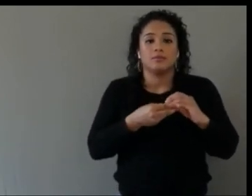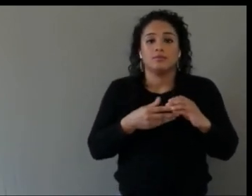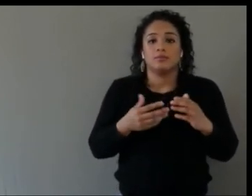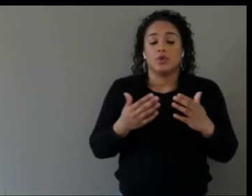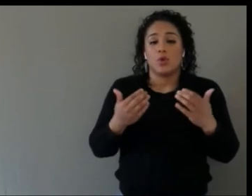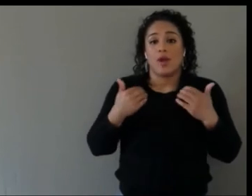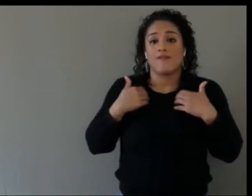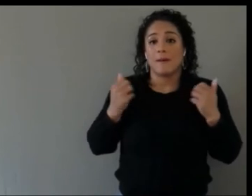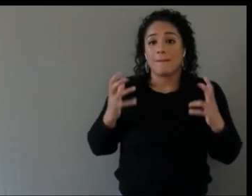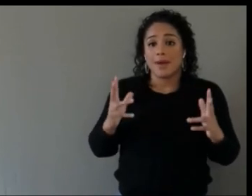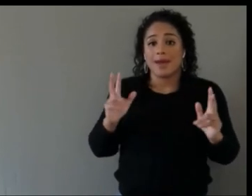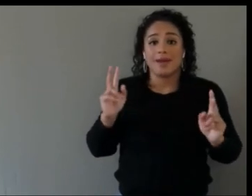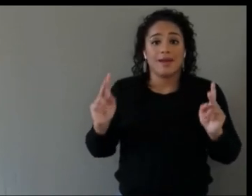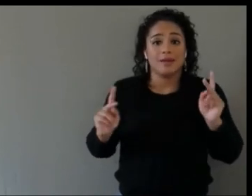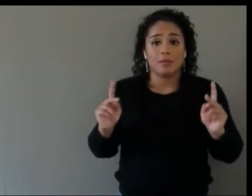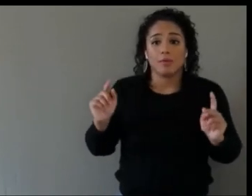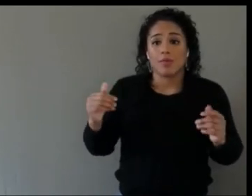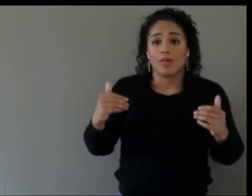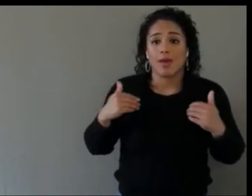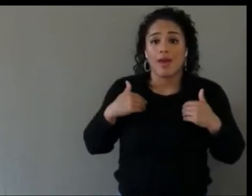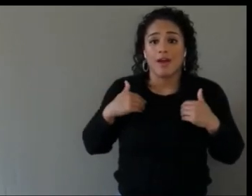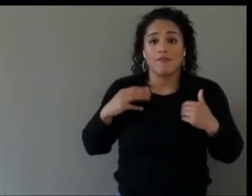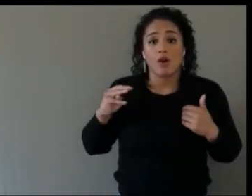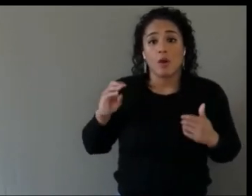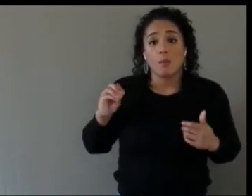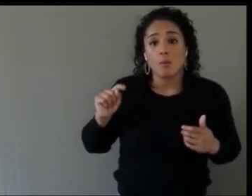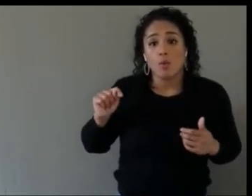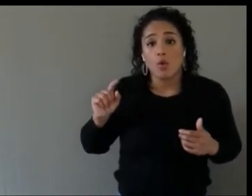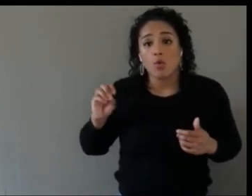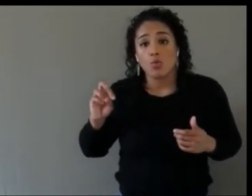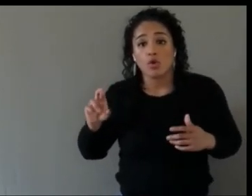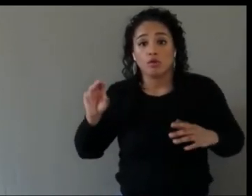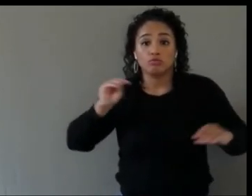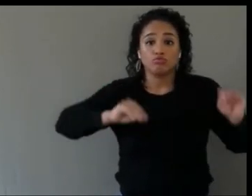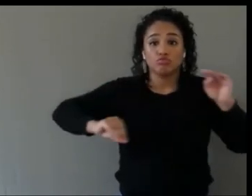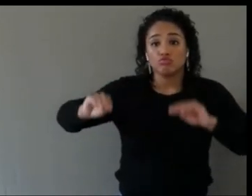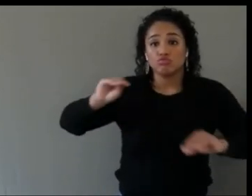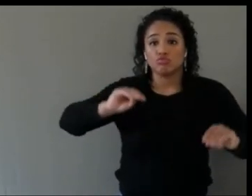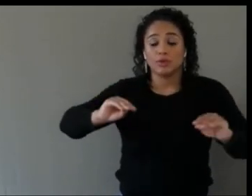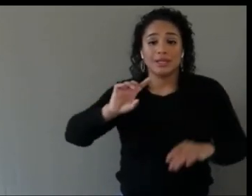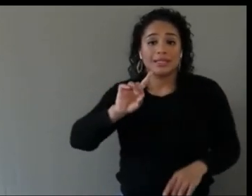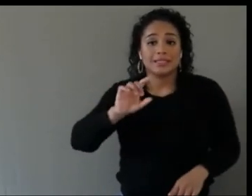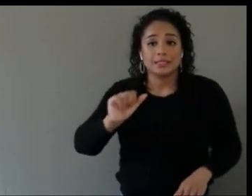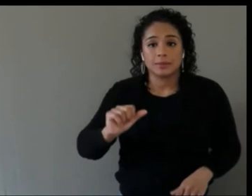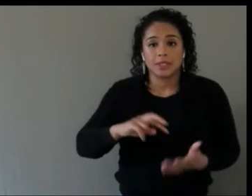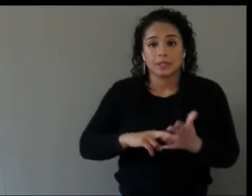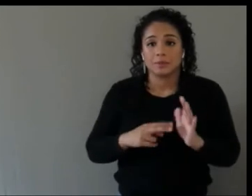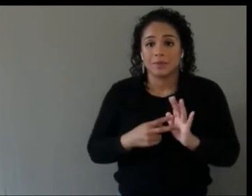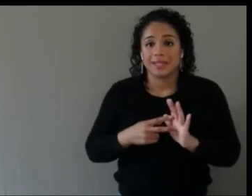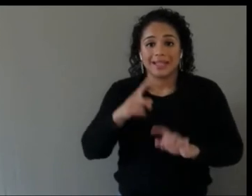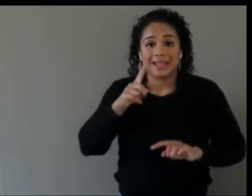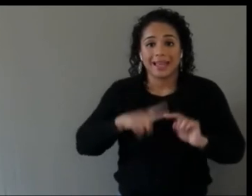who can't even wear VR or AR headsets as they are right now.